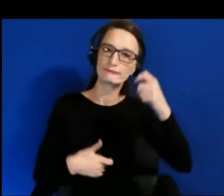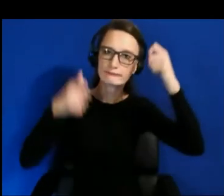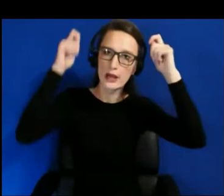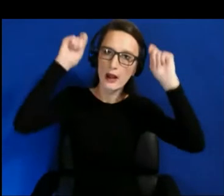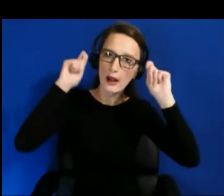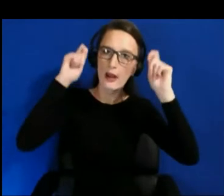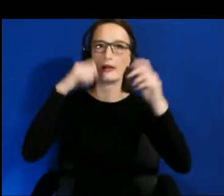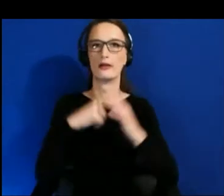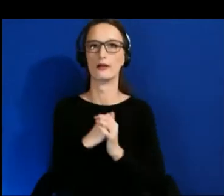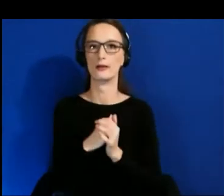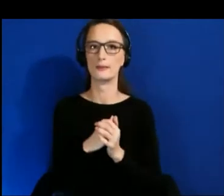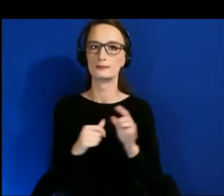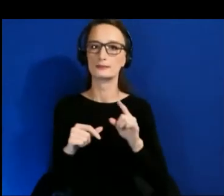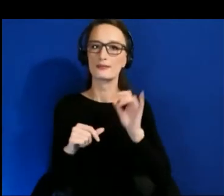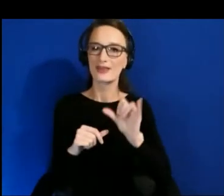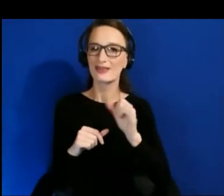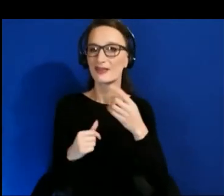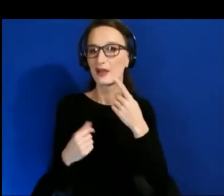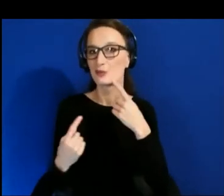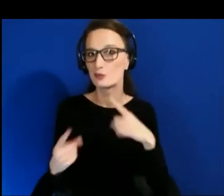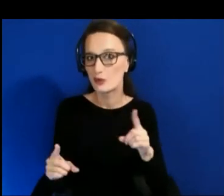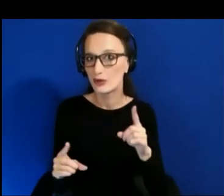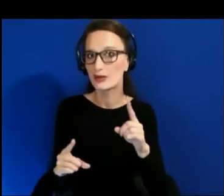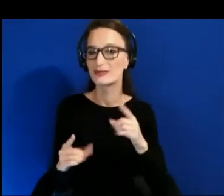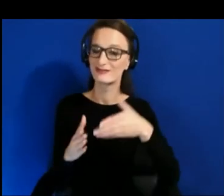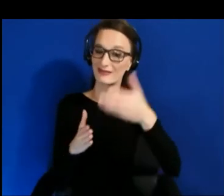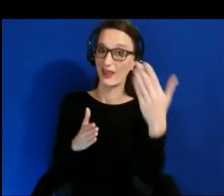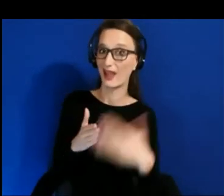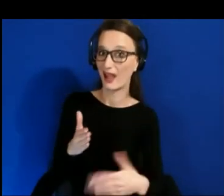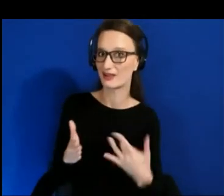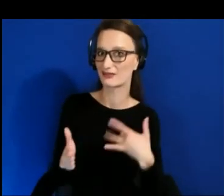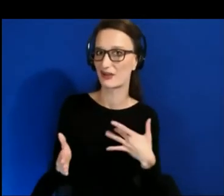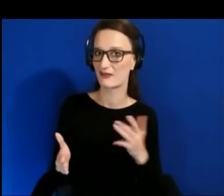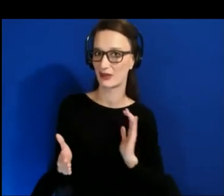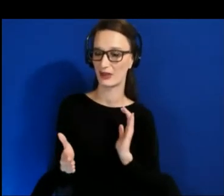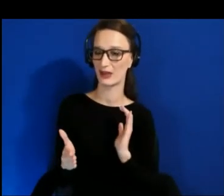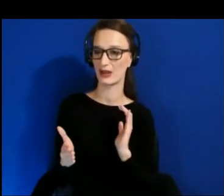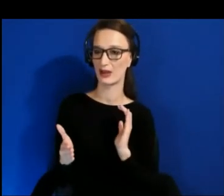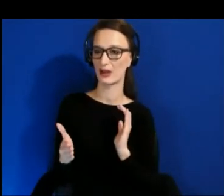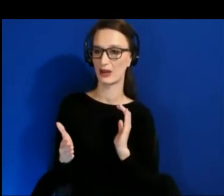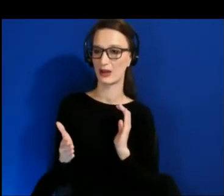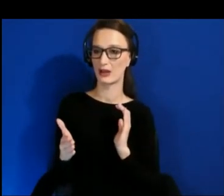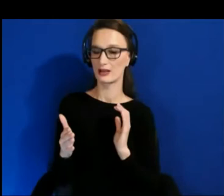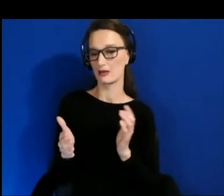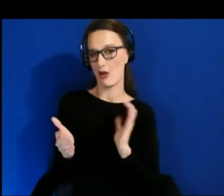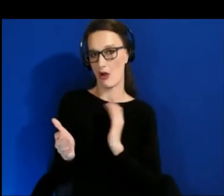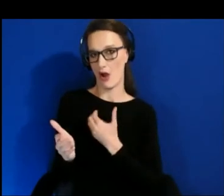end, I feel like we have one of the -- it's a very select group of games that have this